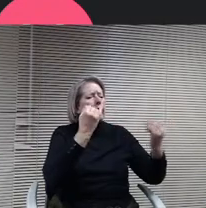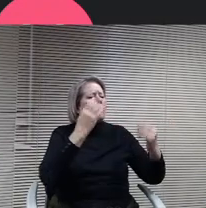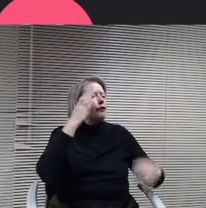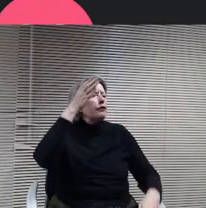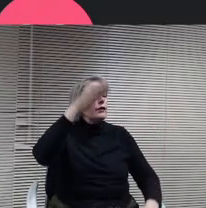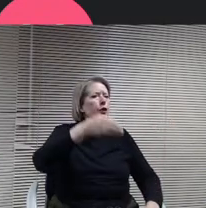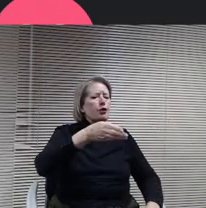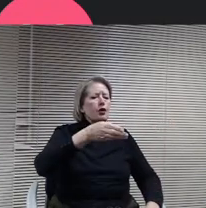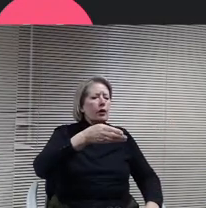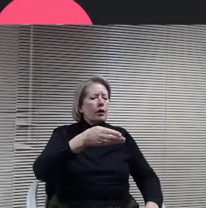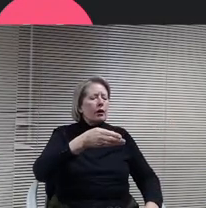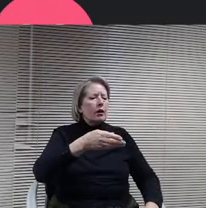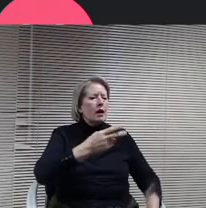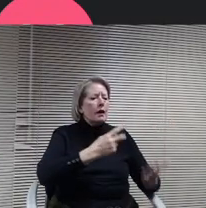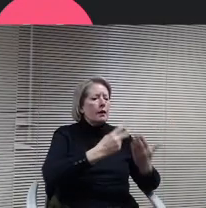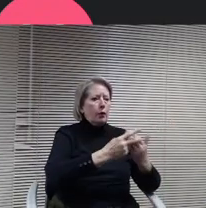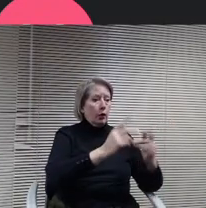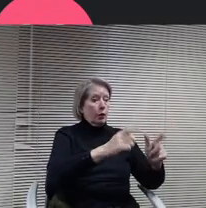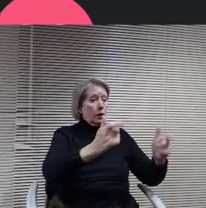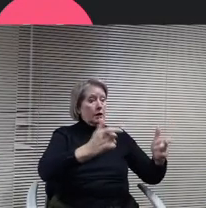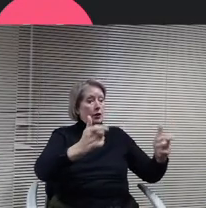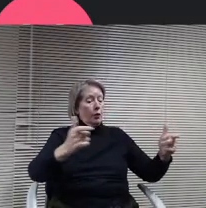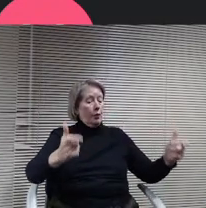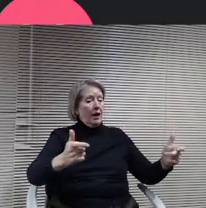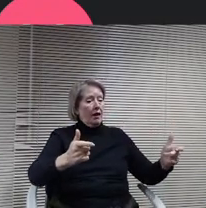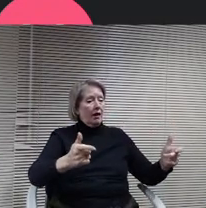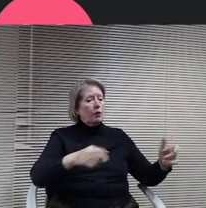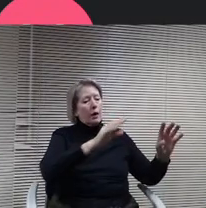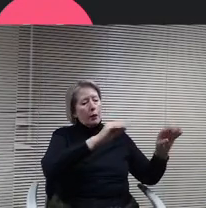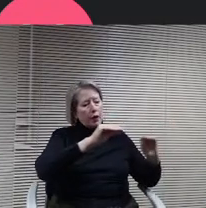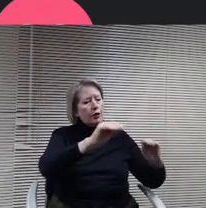else, we could repurpose this to any other need. And then at at